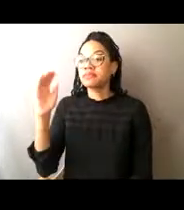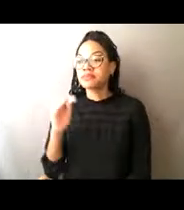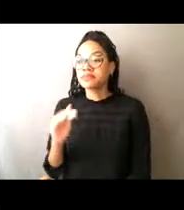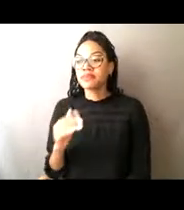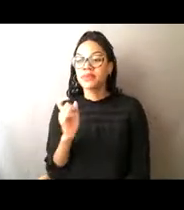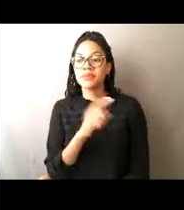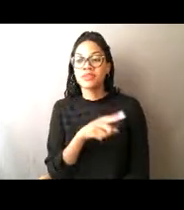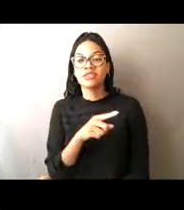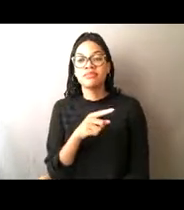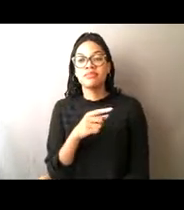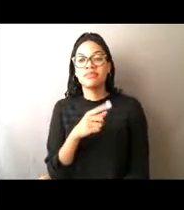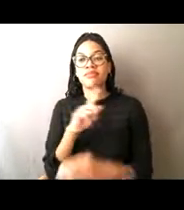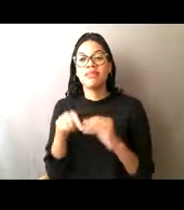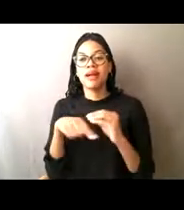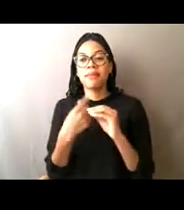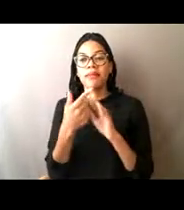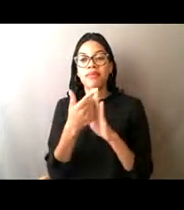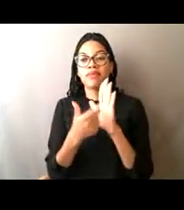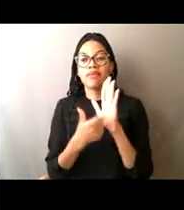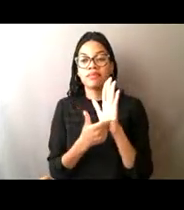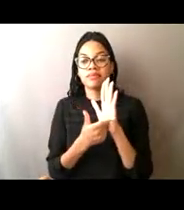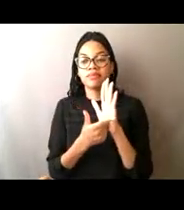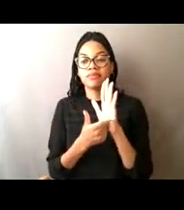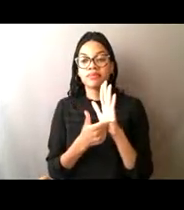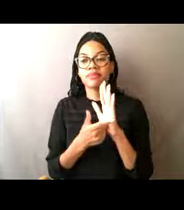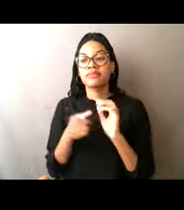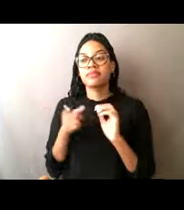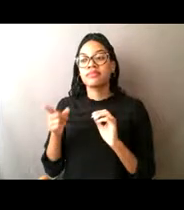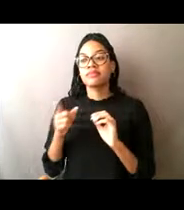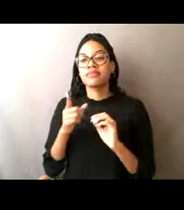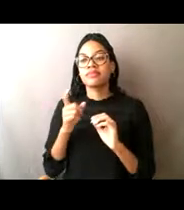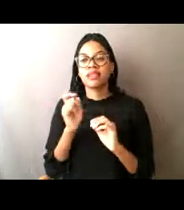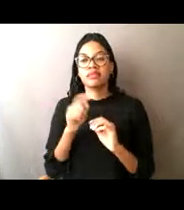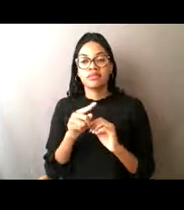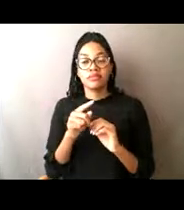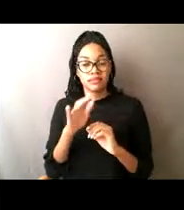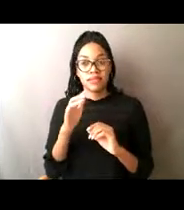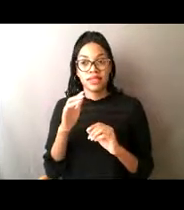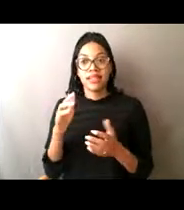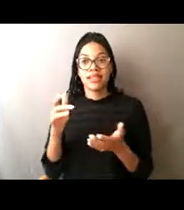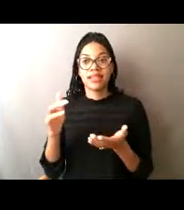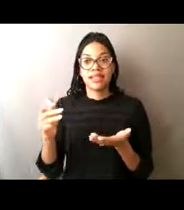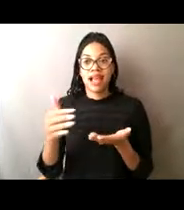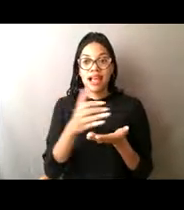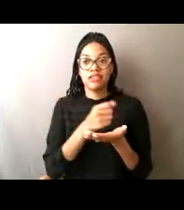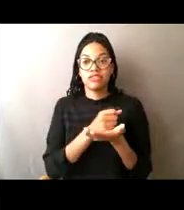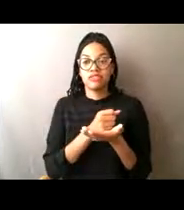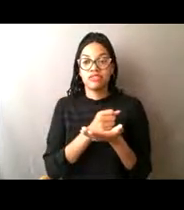So Isabella was wondering what the catch limits are, and let's see,